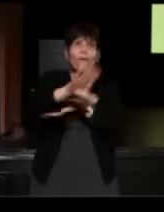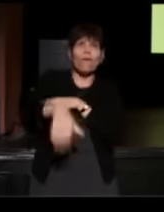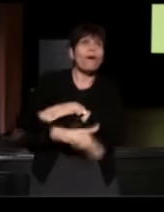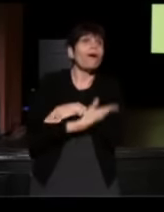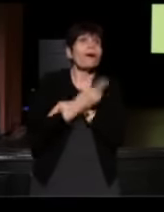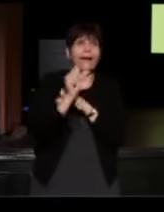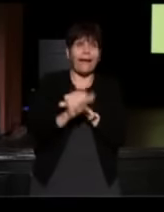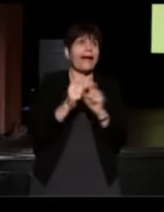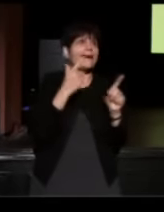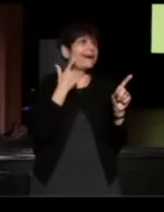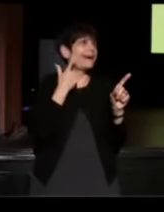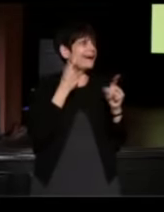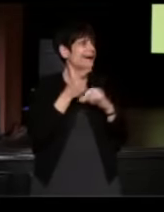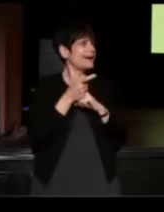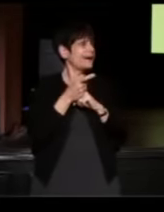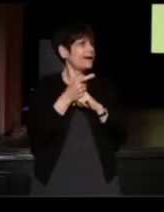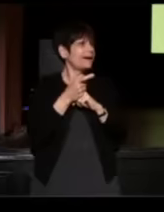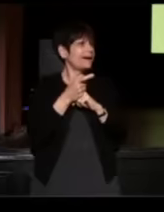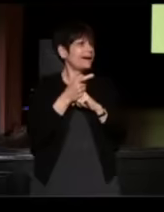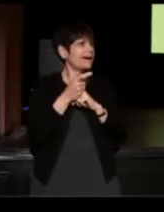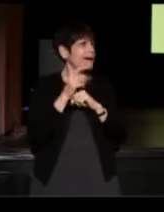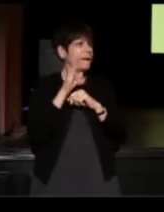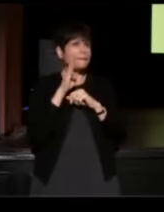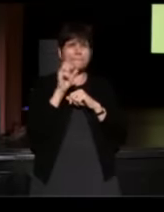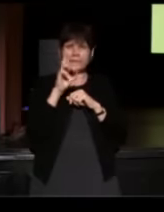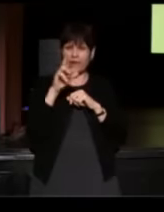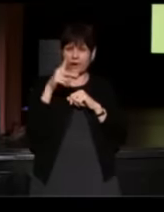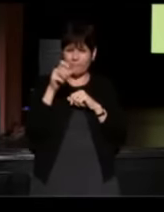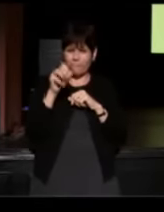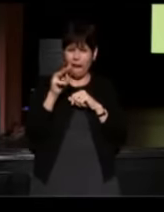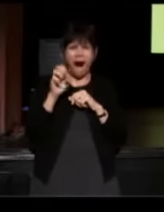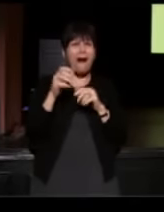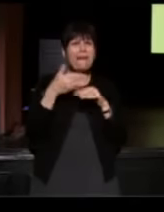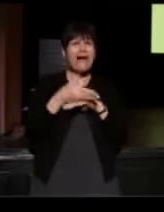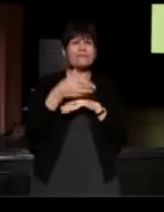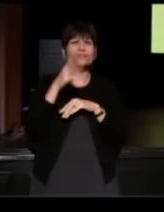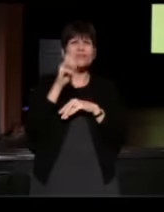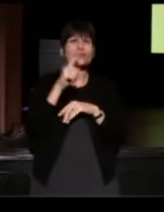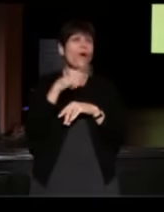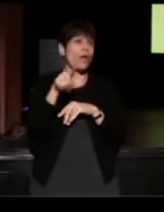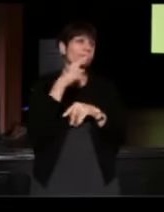Who here is actually doing beer pong? Raise your hand. Ah, you're all lying again.